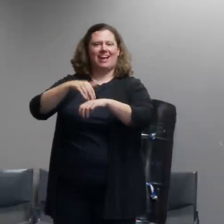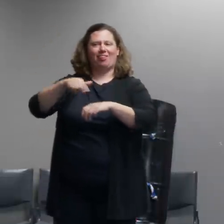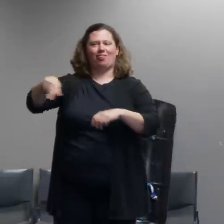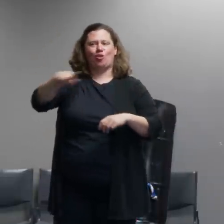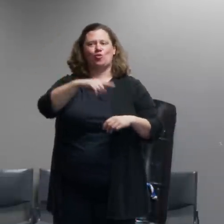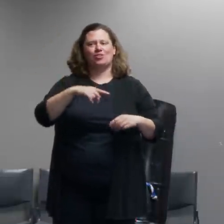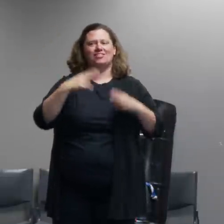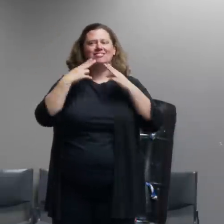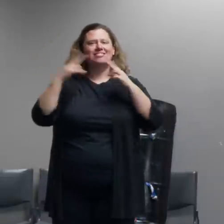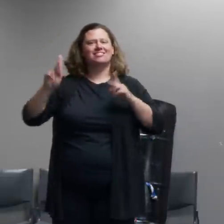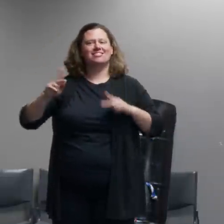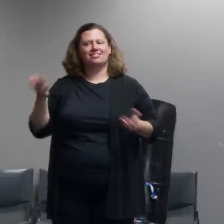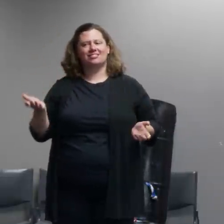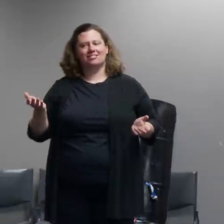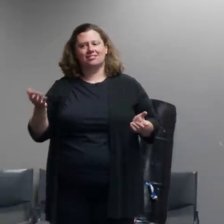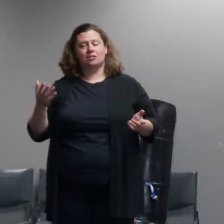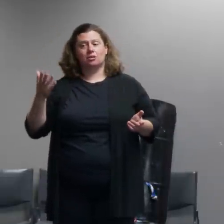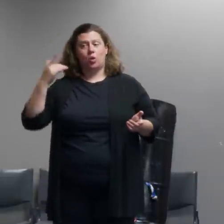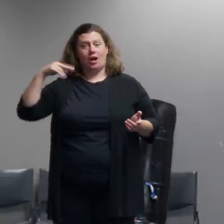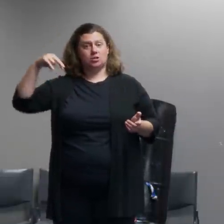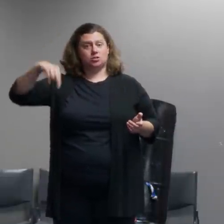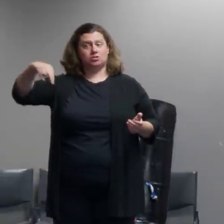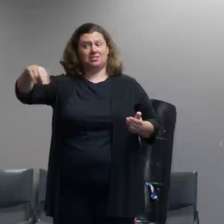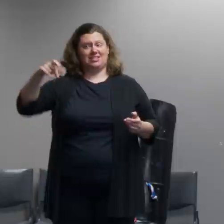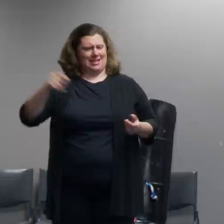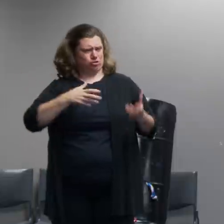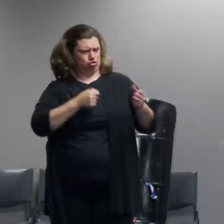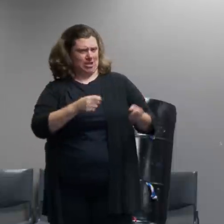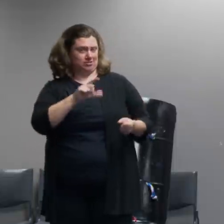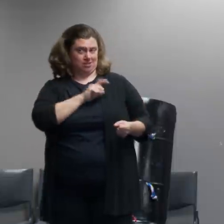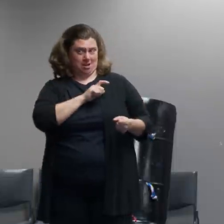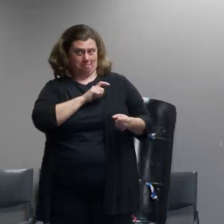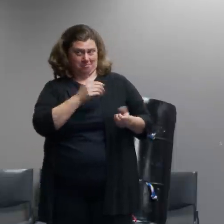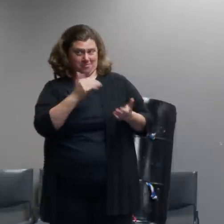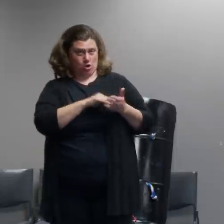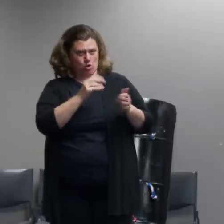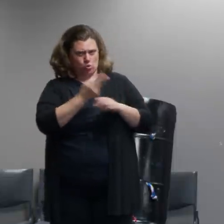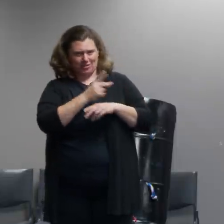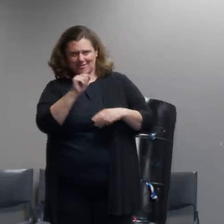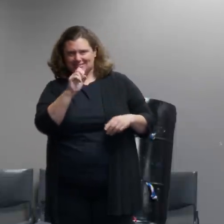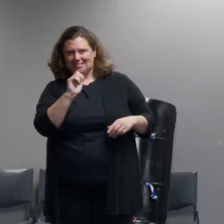as the police bureau does that tear gas is still a viable option